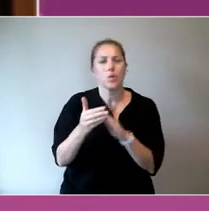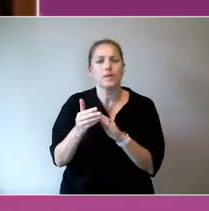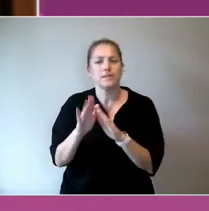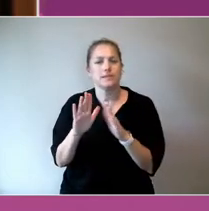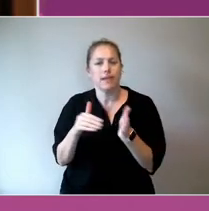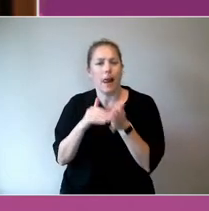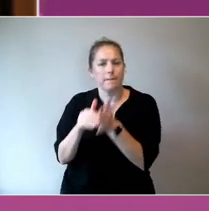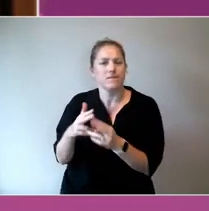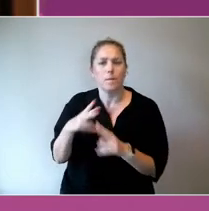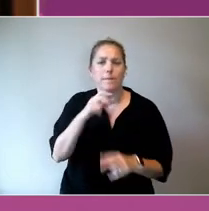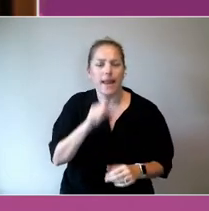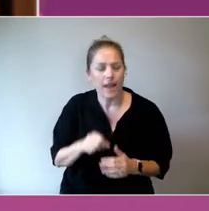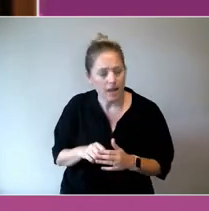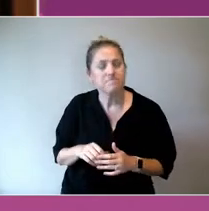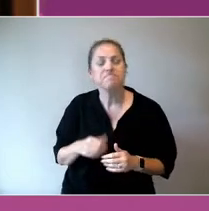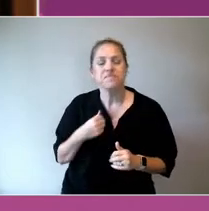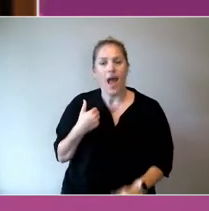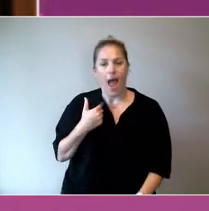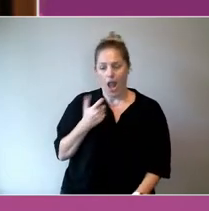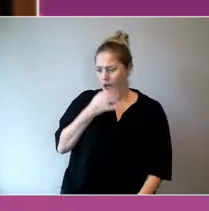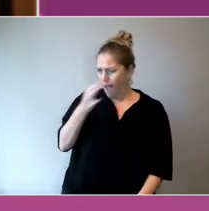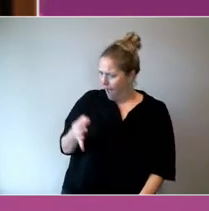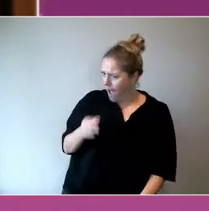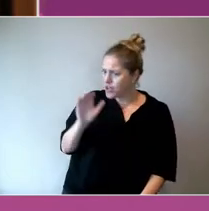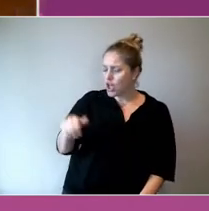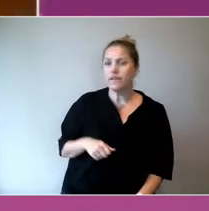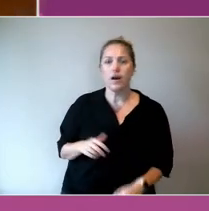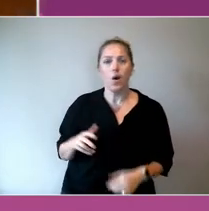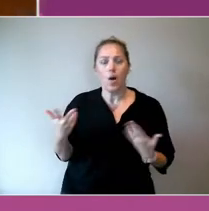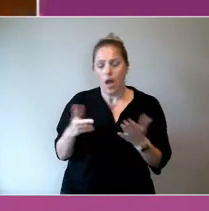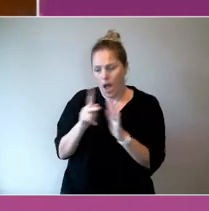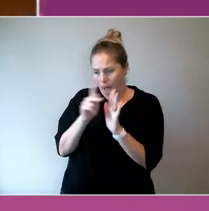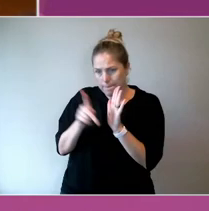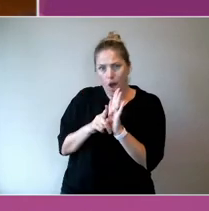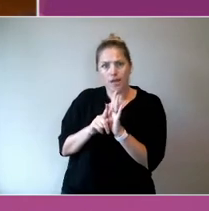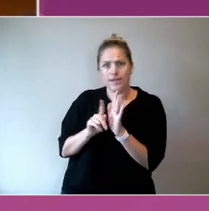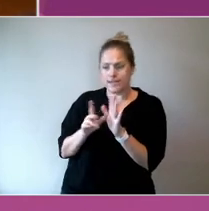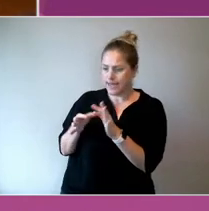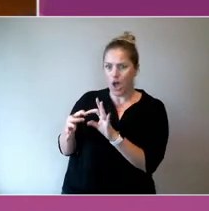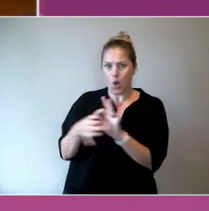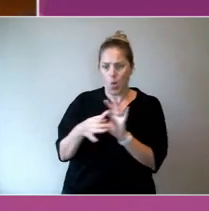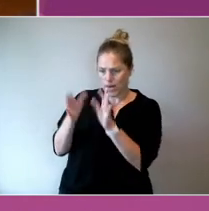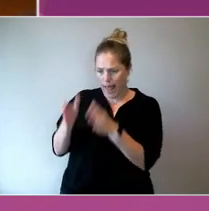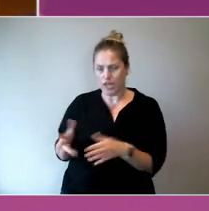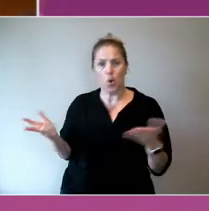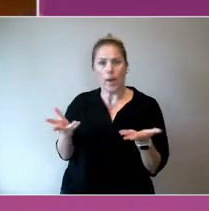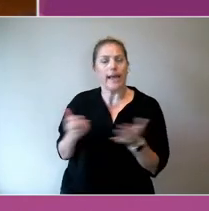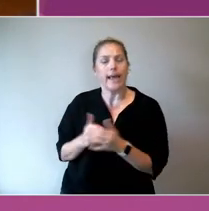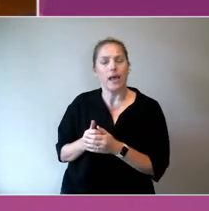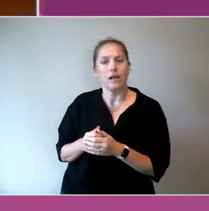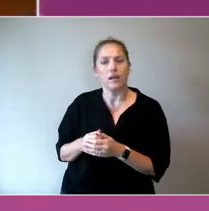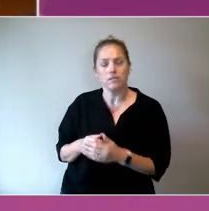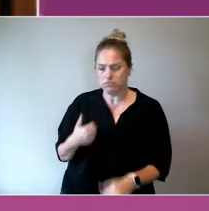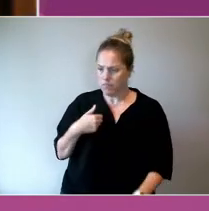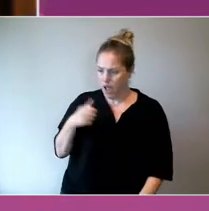the office for Indigenous policy coordination. And people weren't familiar with it. I know it exists, my mum worked there.